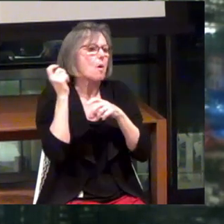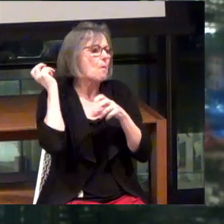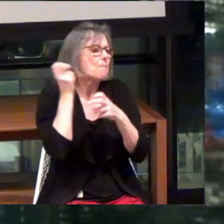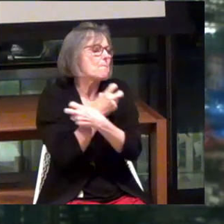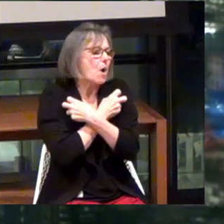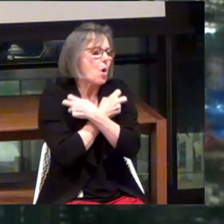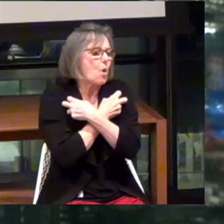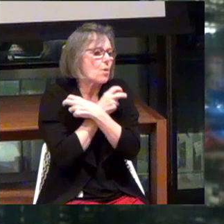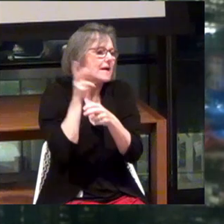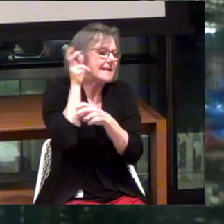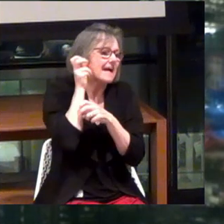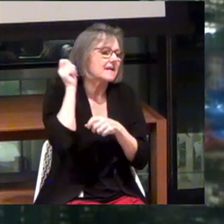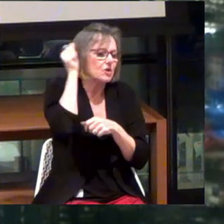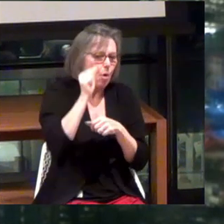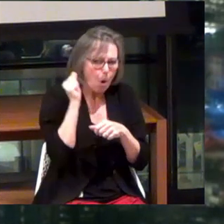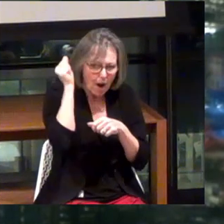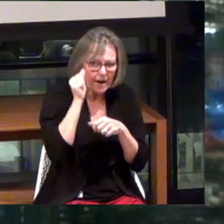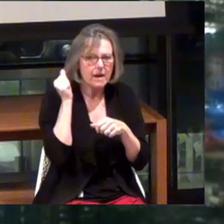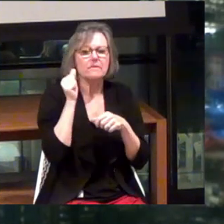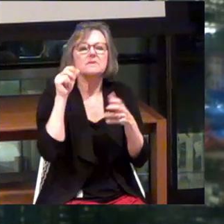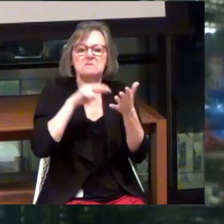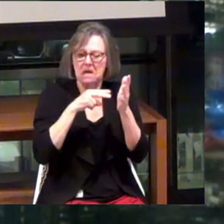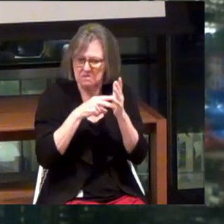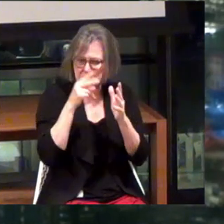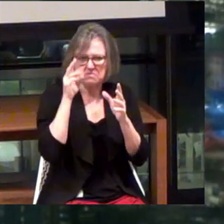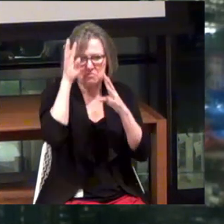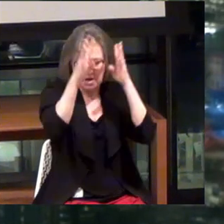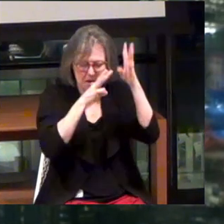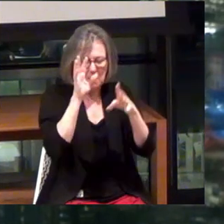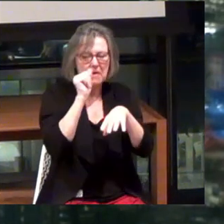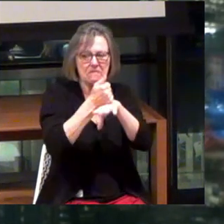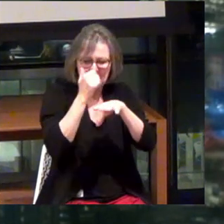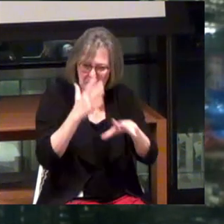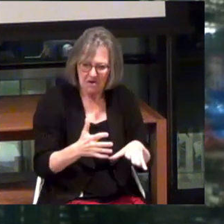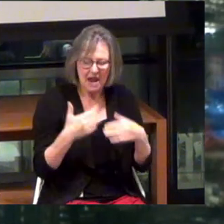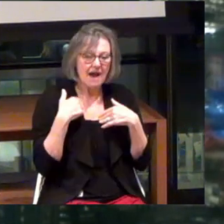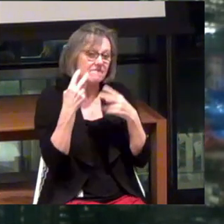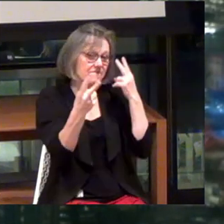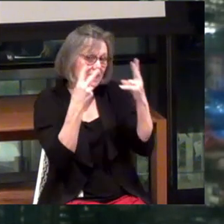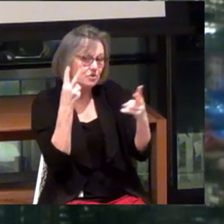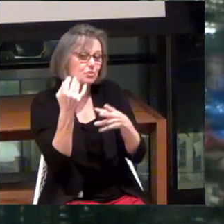And that was intentionally created by the founders, because if you have a visual impairment,